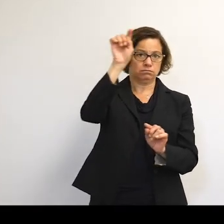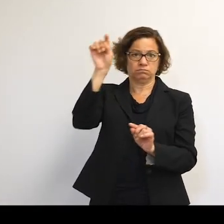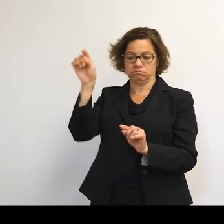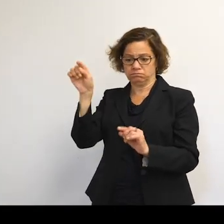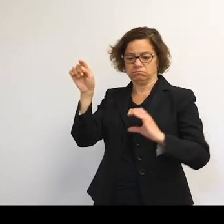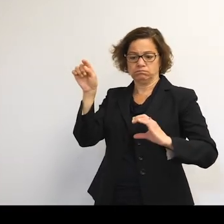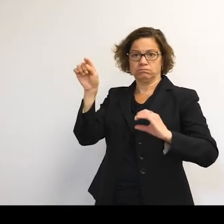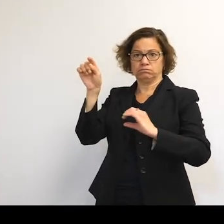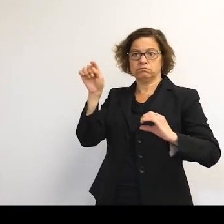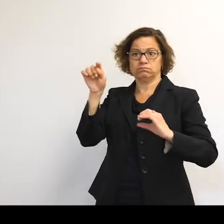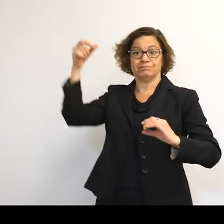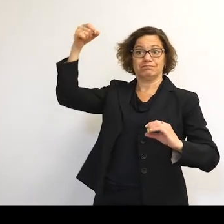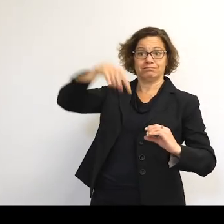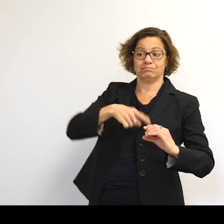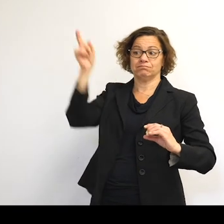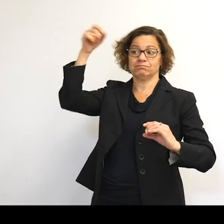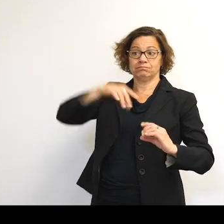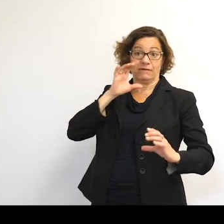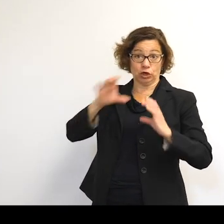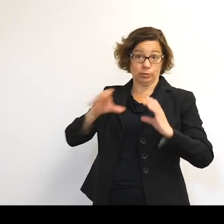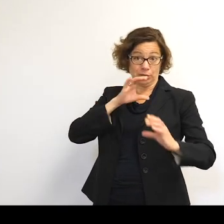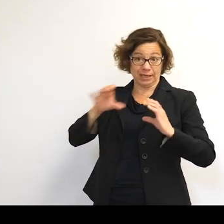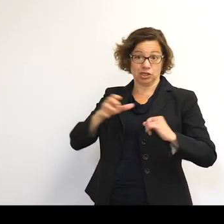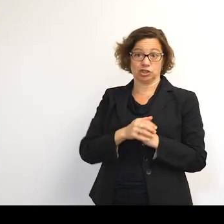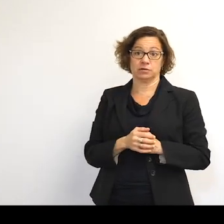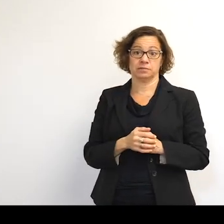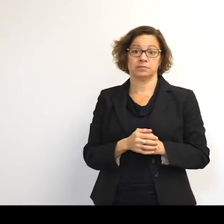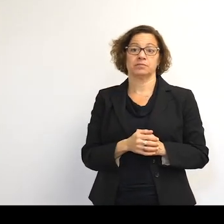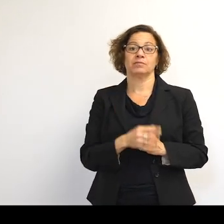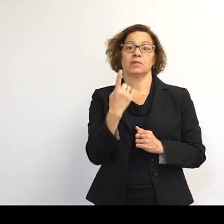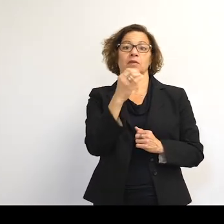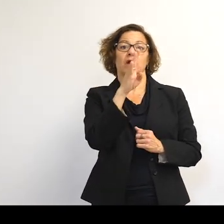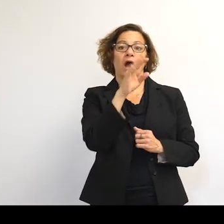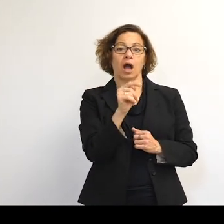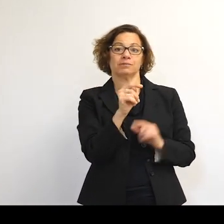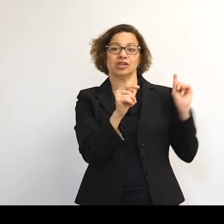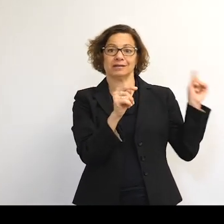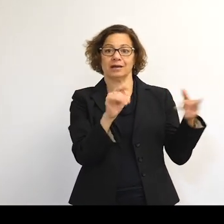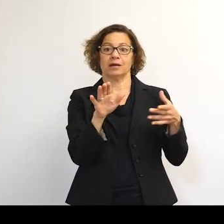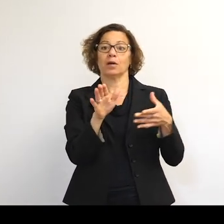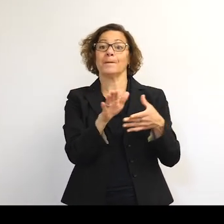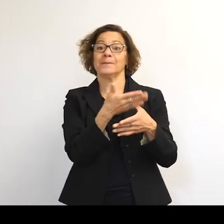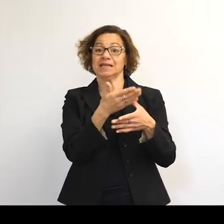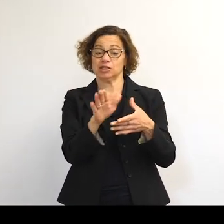to them. We can see a new object there, which is in between geostationary ring and low Earth